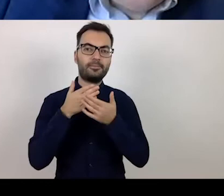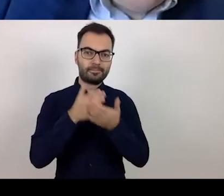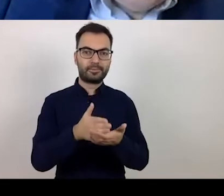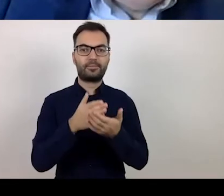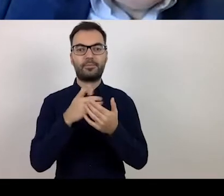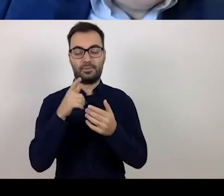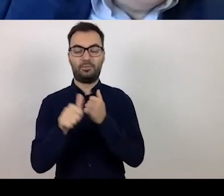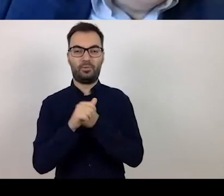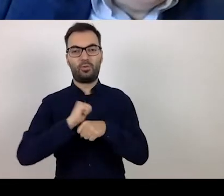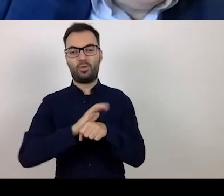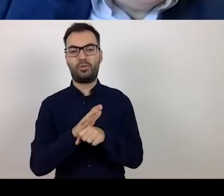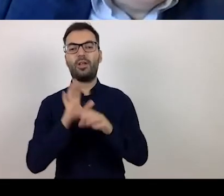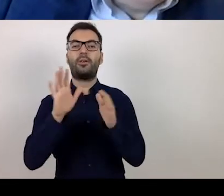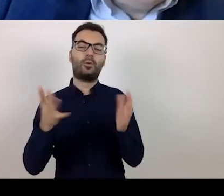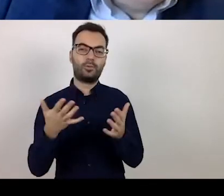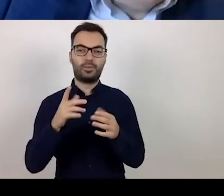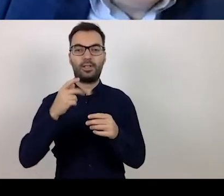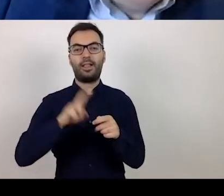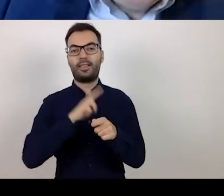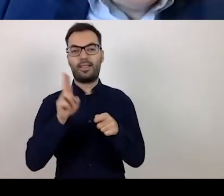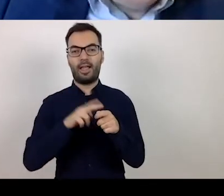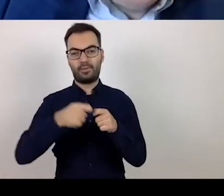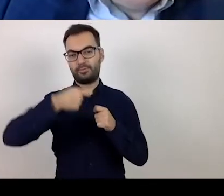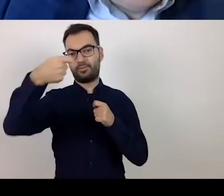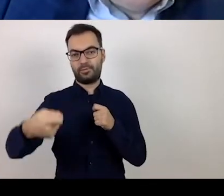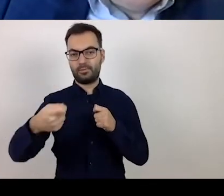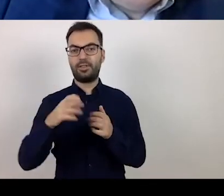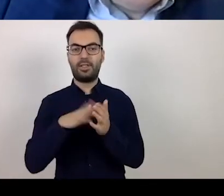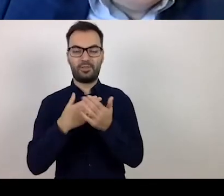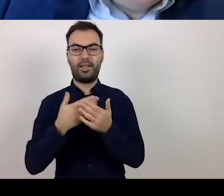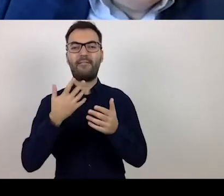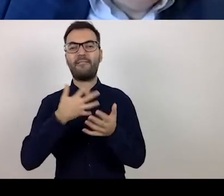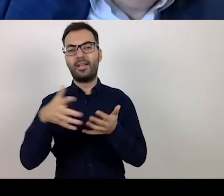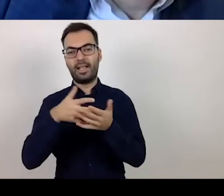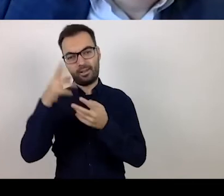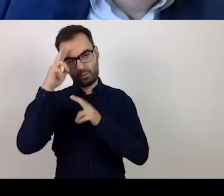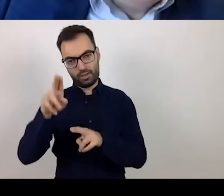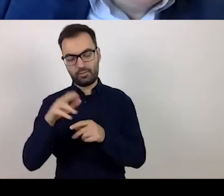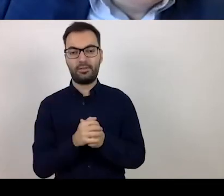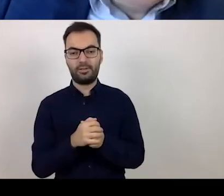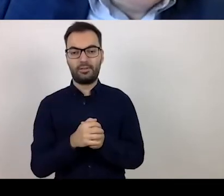That is, an extension of deadlines, eligibility of expenditure related to the effects of COVID.